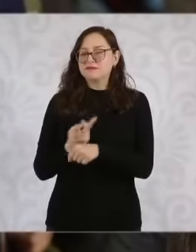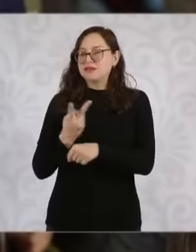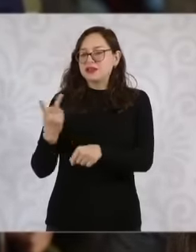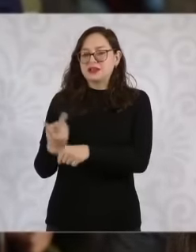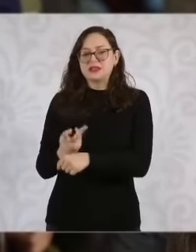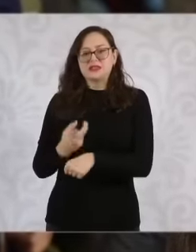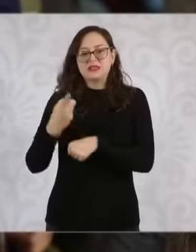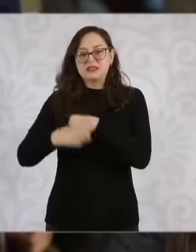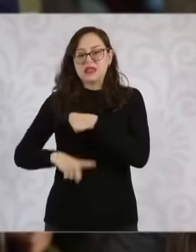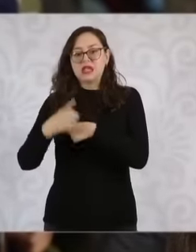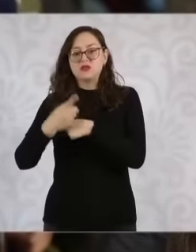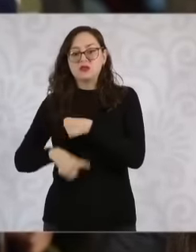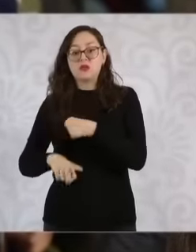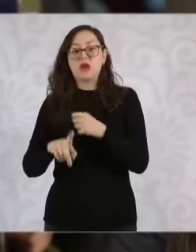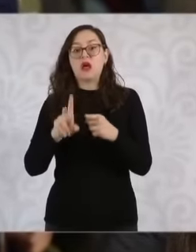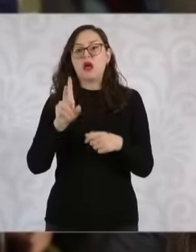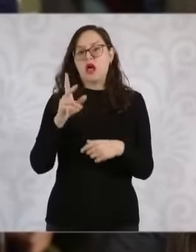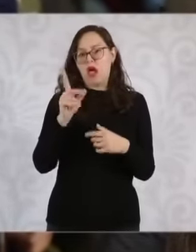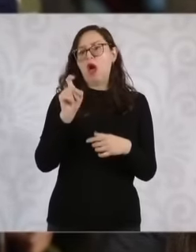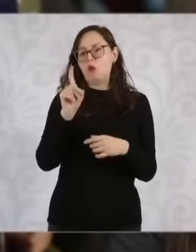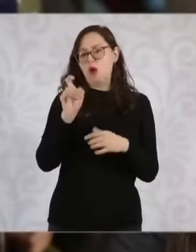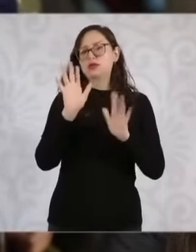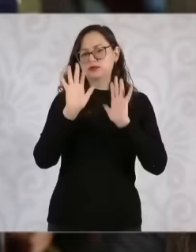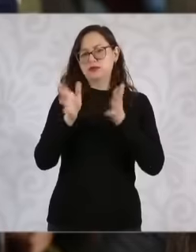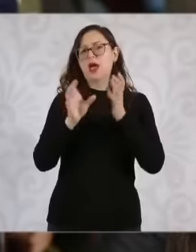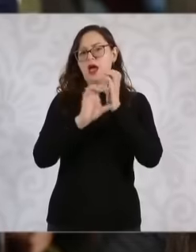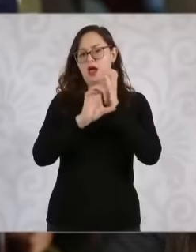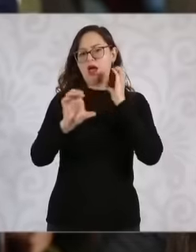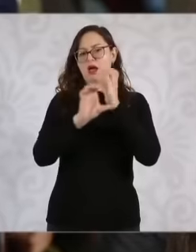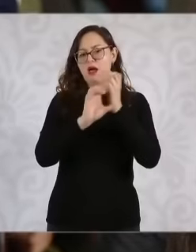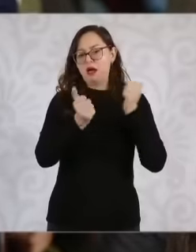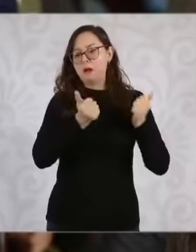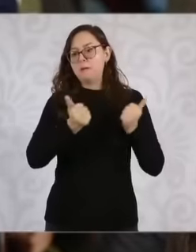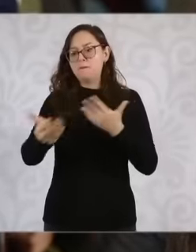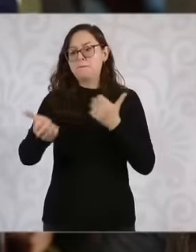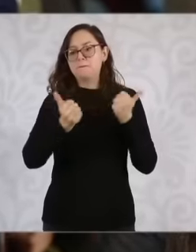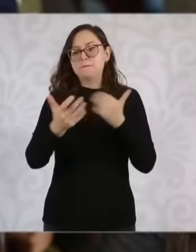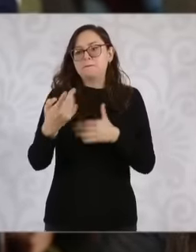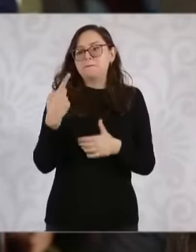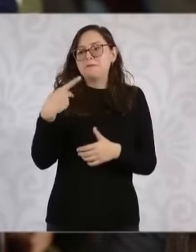drinking water through pipes to see how long these works will take to restore